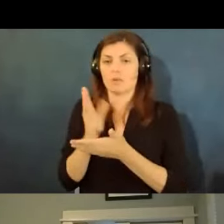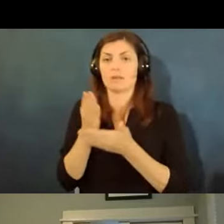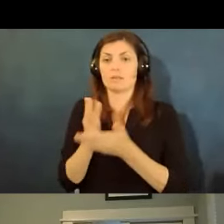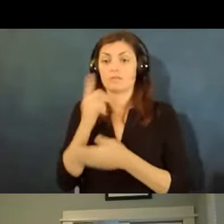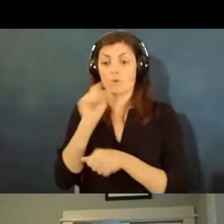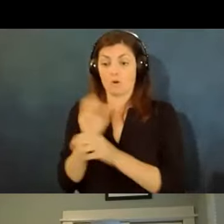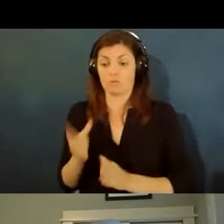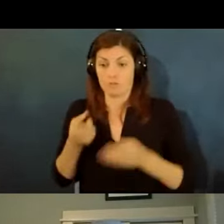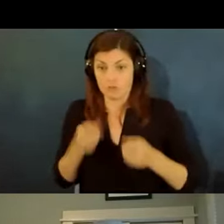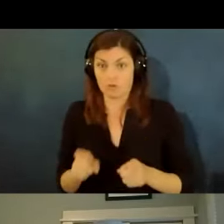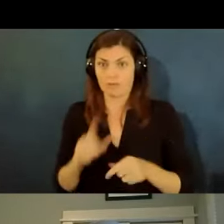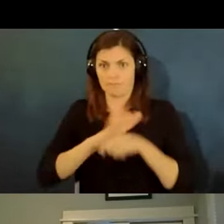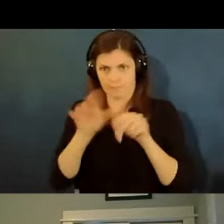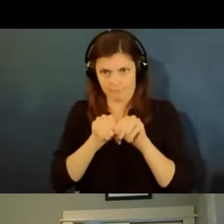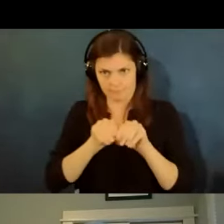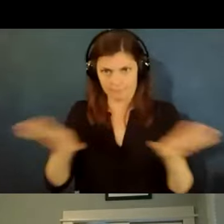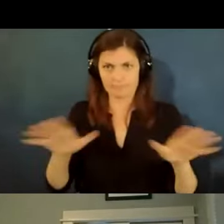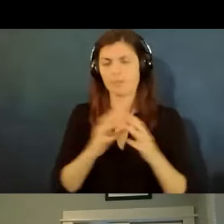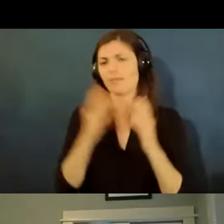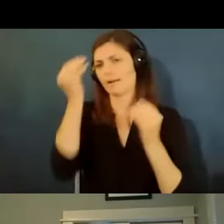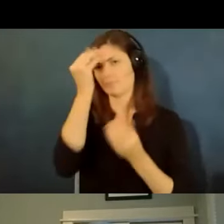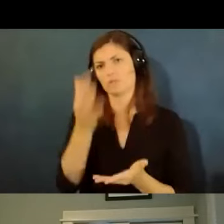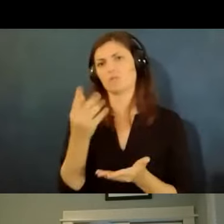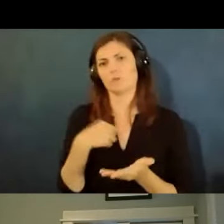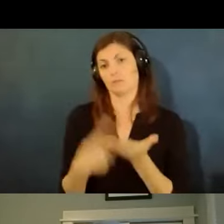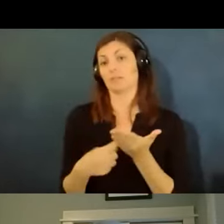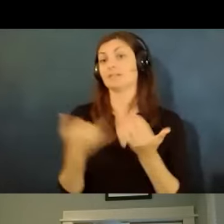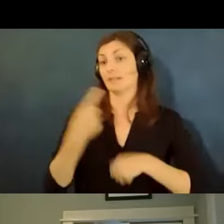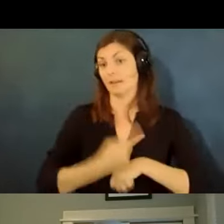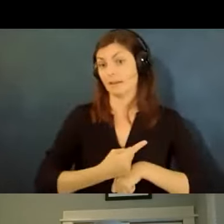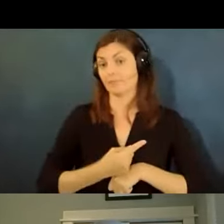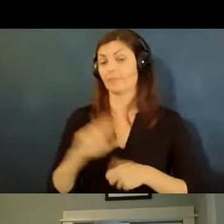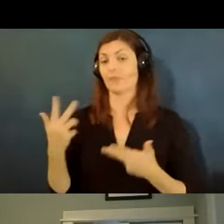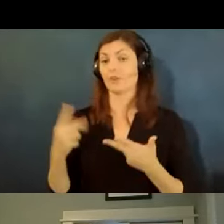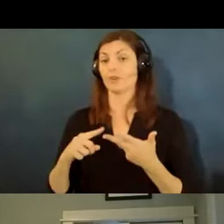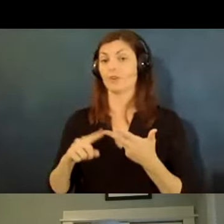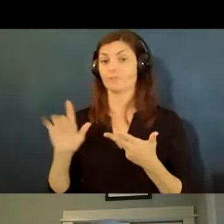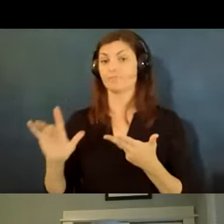and it has a lot of the information that we've talked about today the third one is about mass